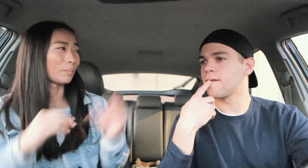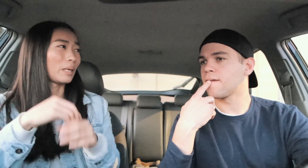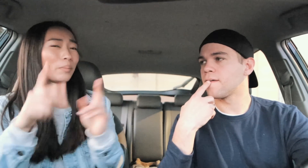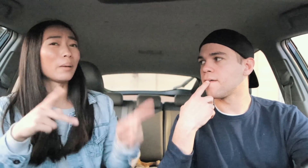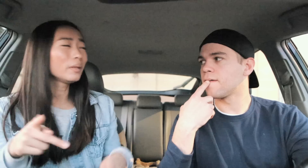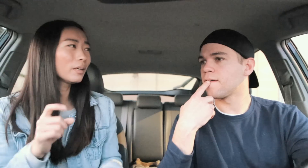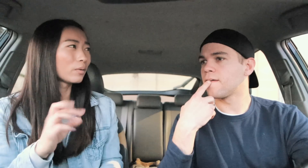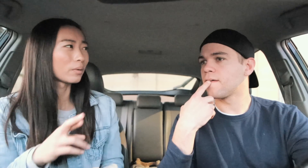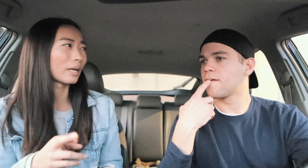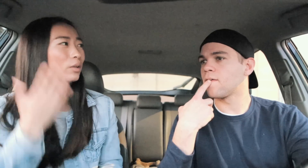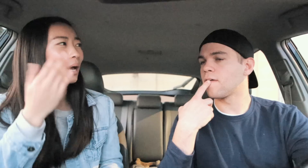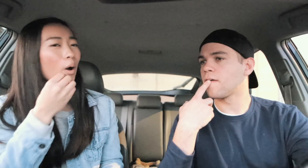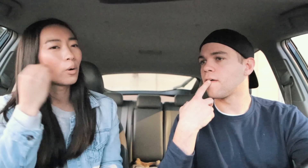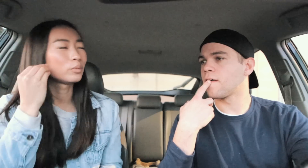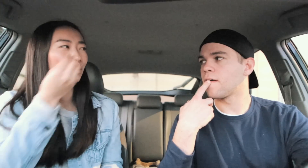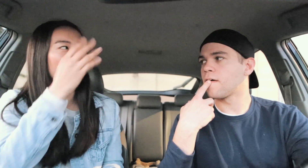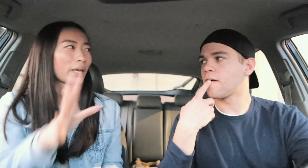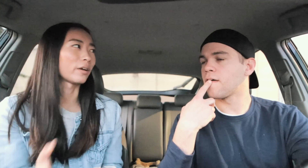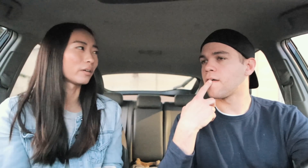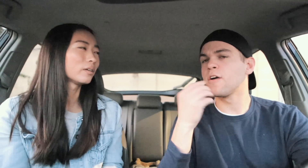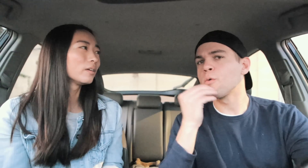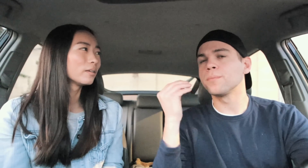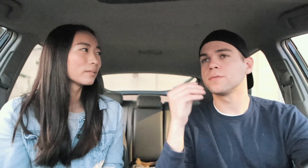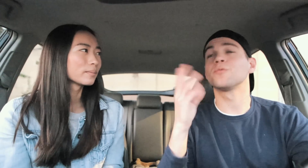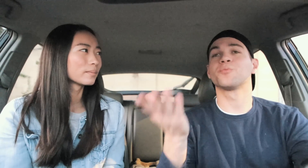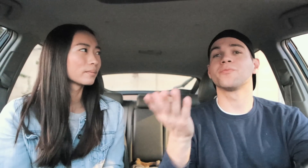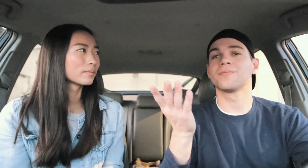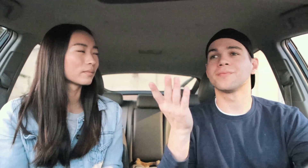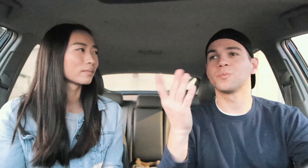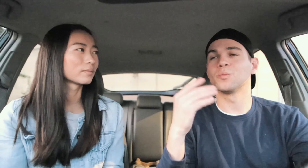like in public or, I know, at home you don't care at home well